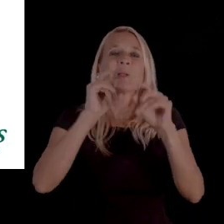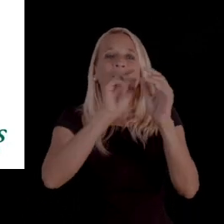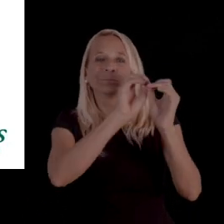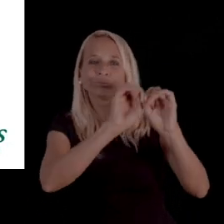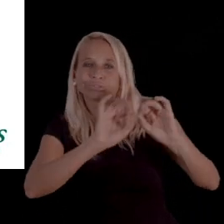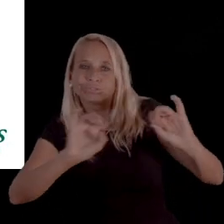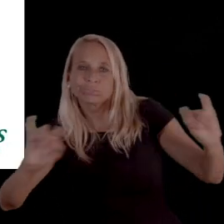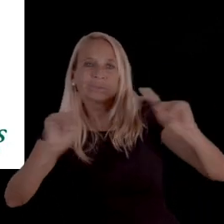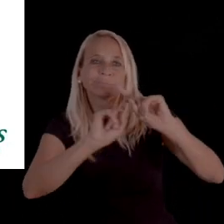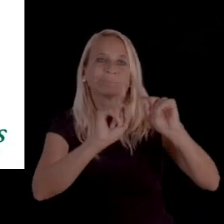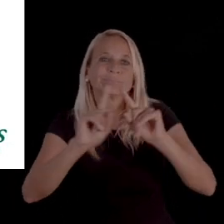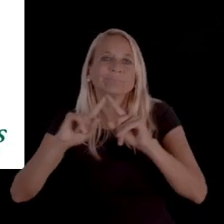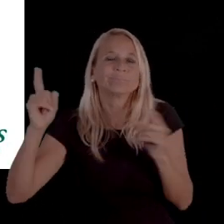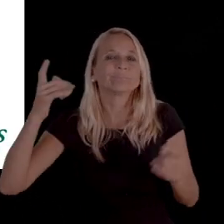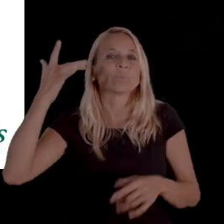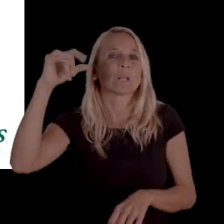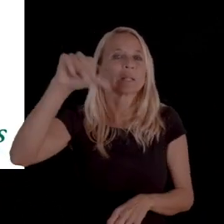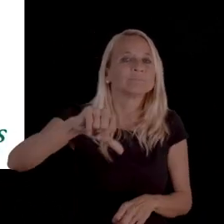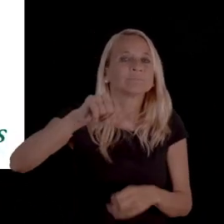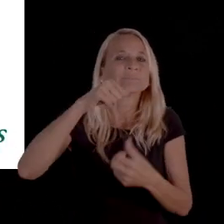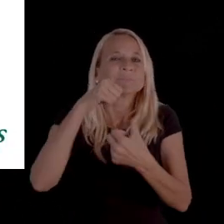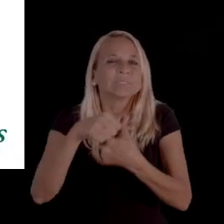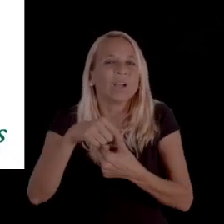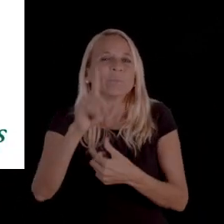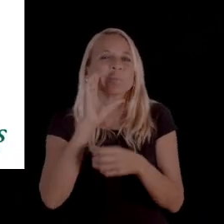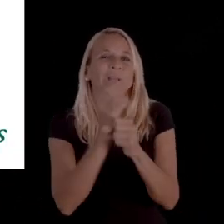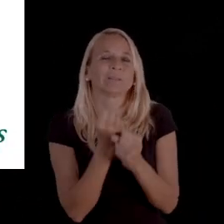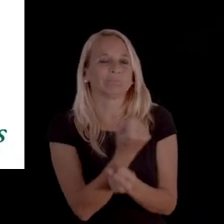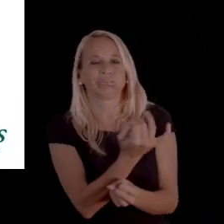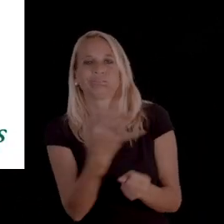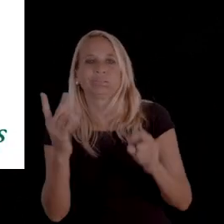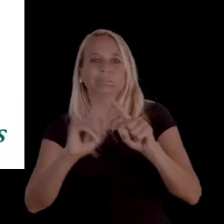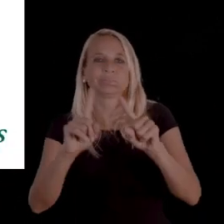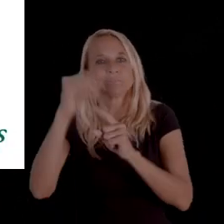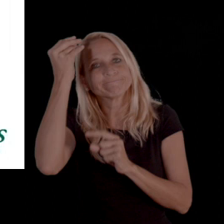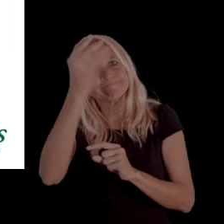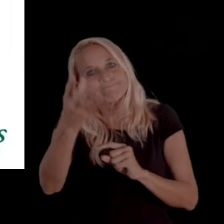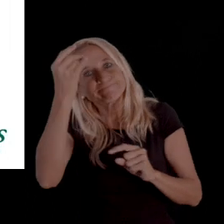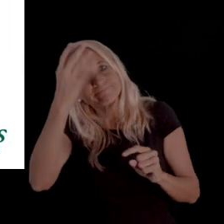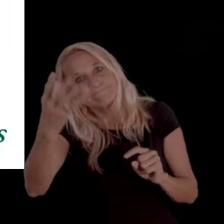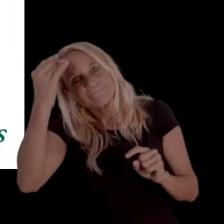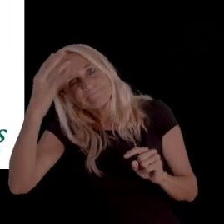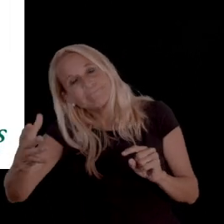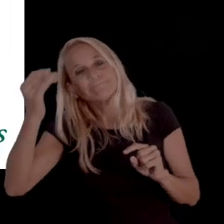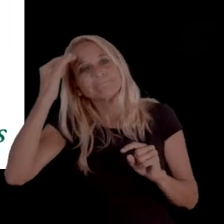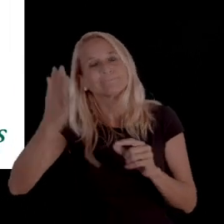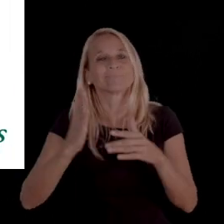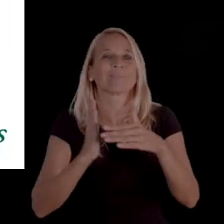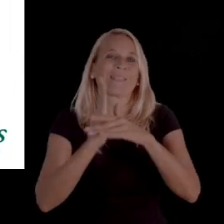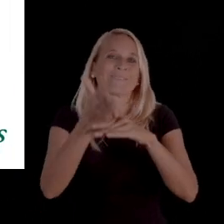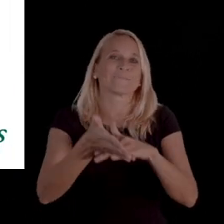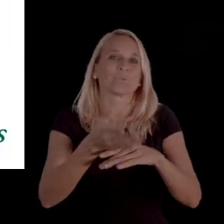So, we do break down the notices because you will receive multiple notifications